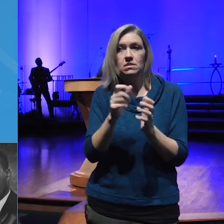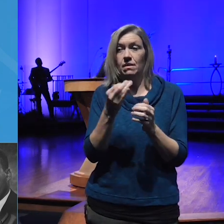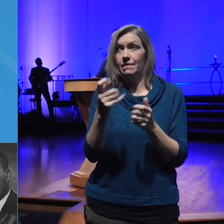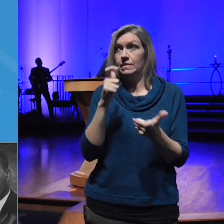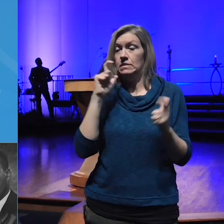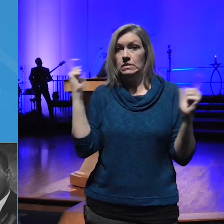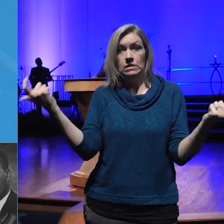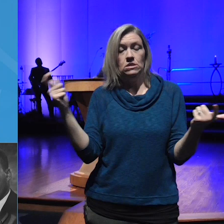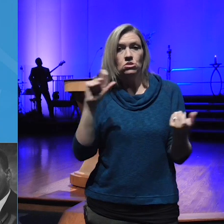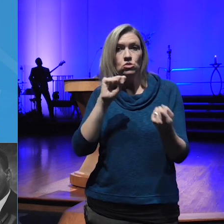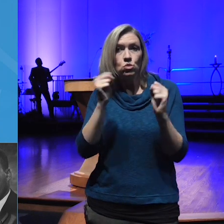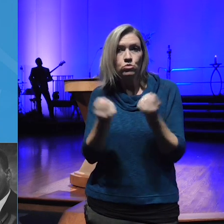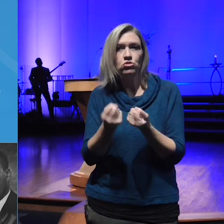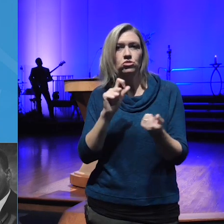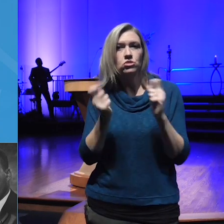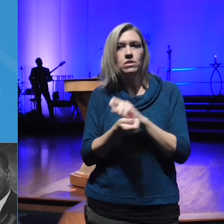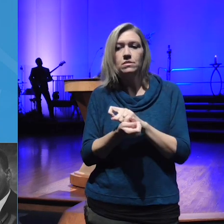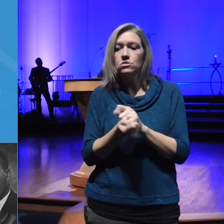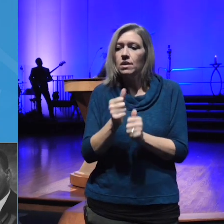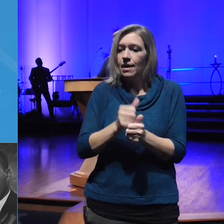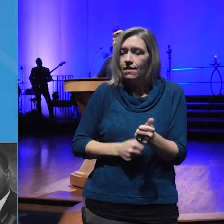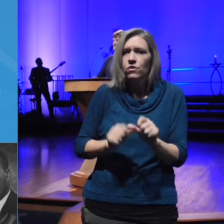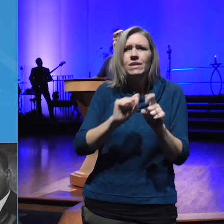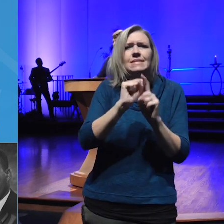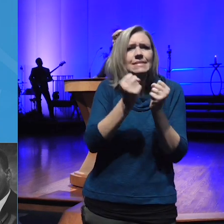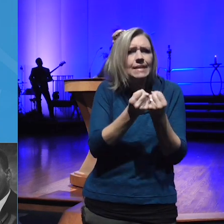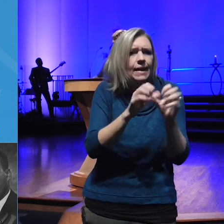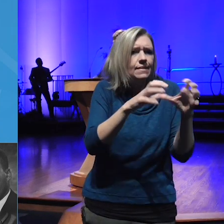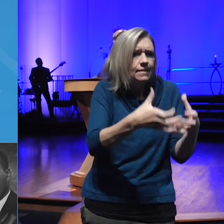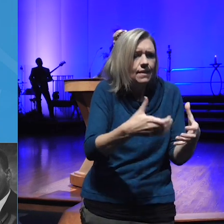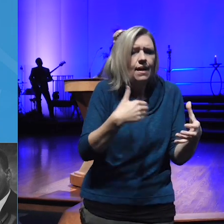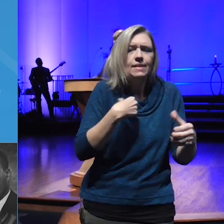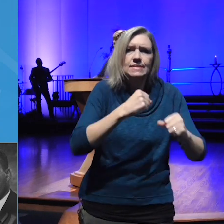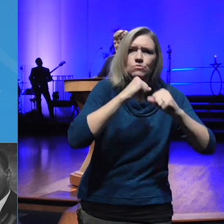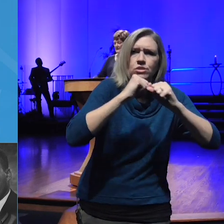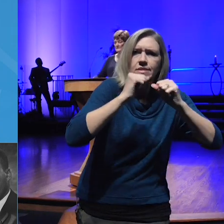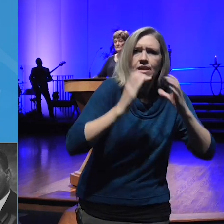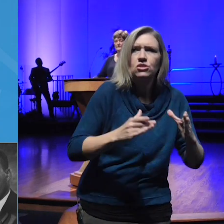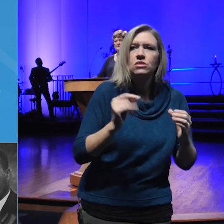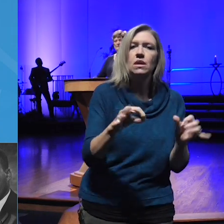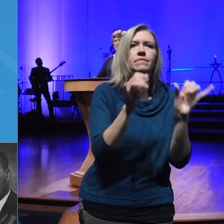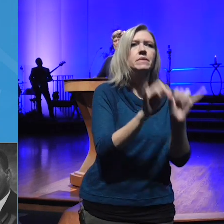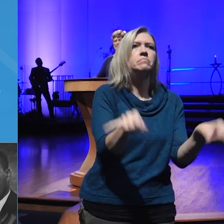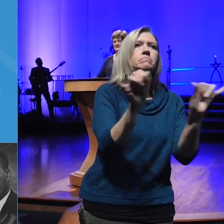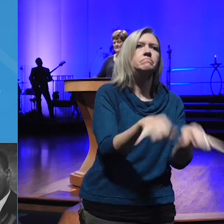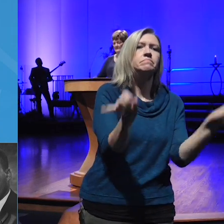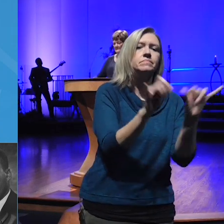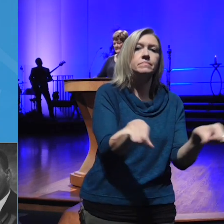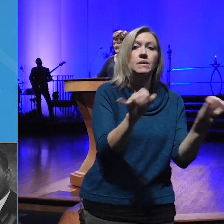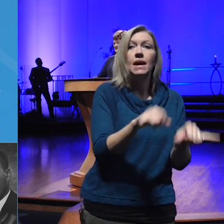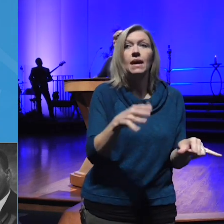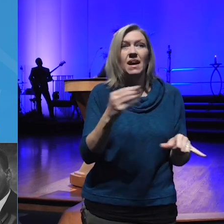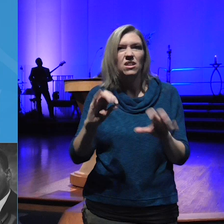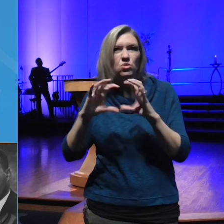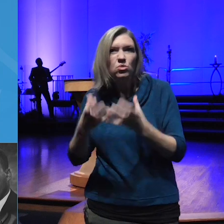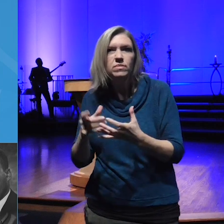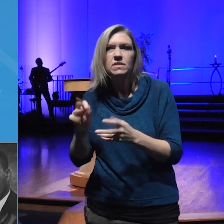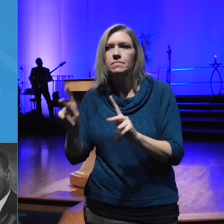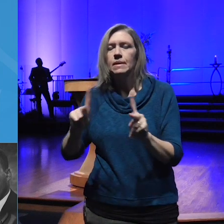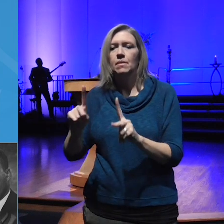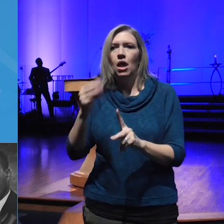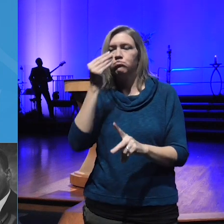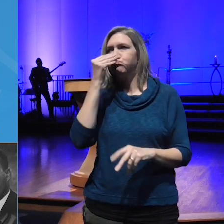society has its Protectors of status quo and its fraternities of the indifferent who are notorious